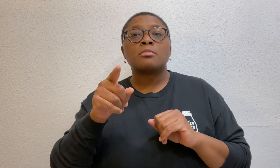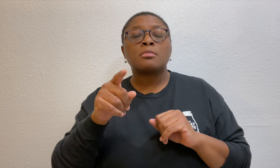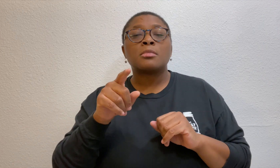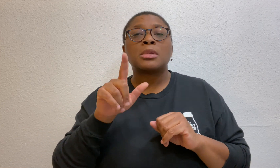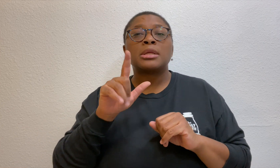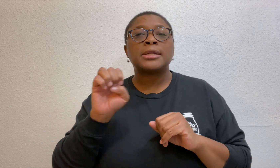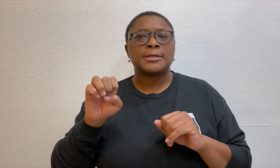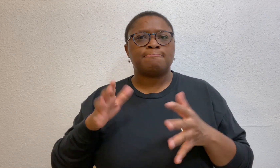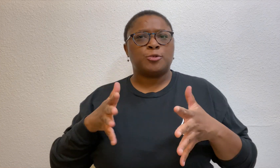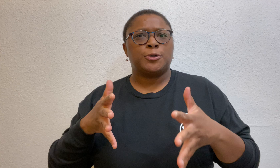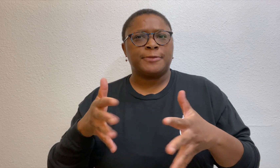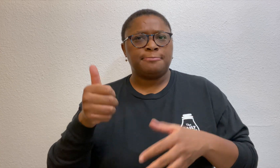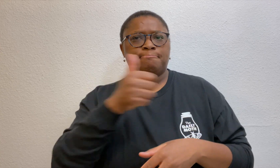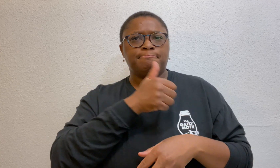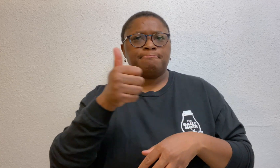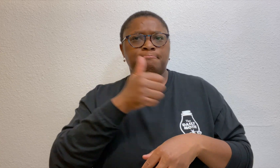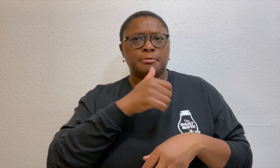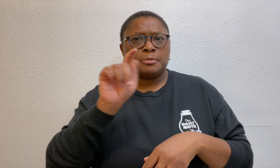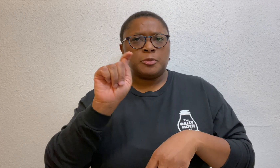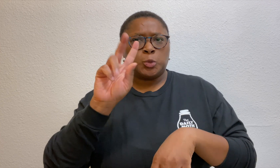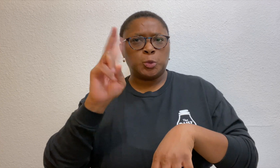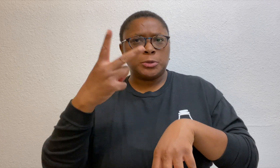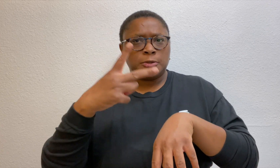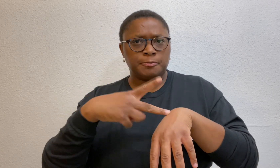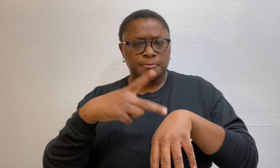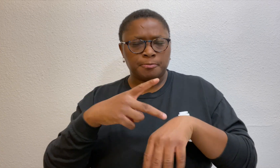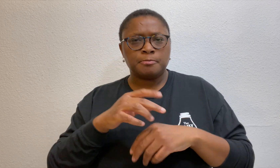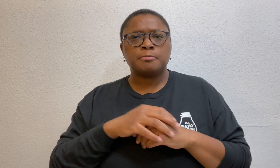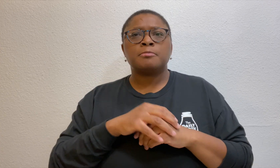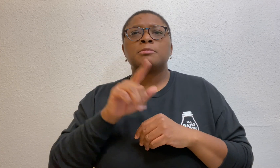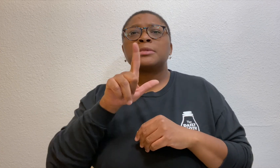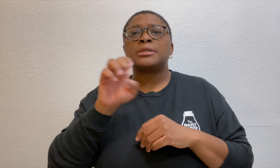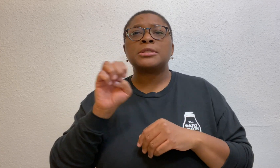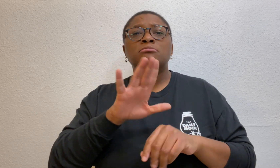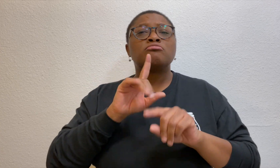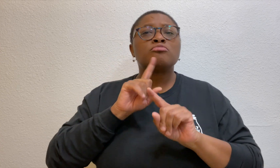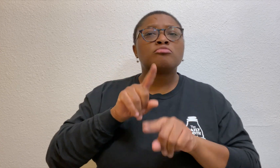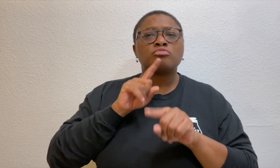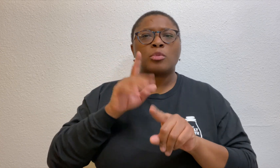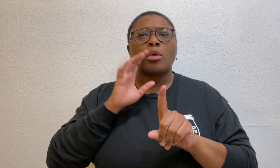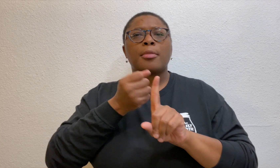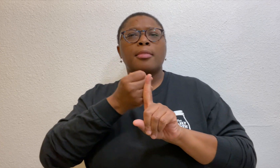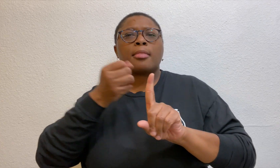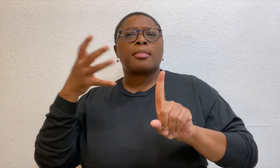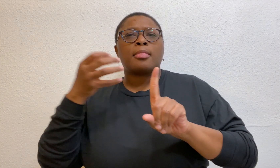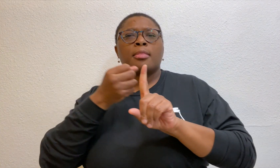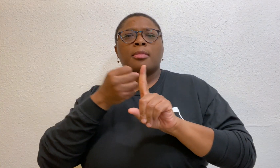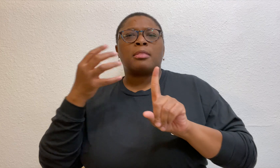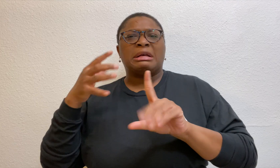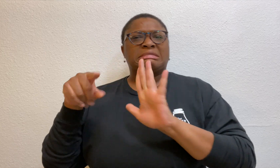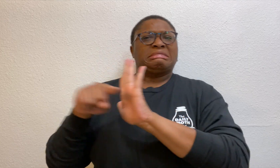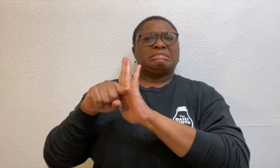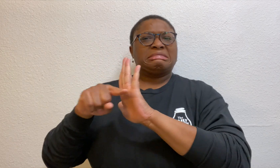Lee appeared to be nervous and went to the restroom twice. Lee would talk at length in his responses and put Grant in